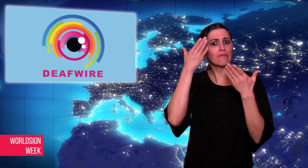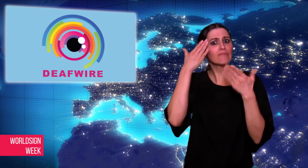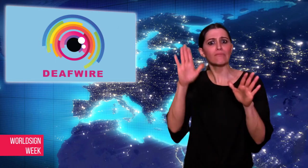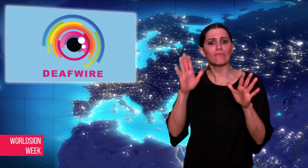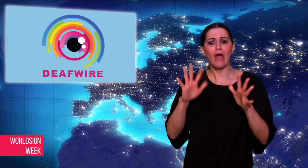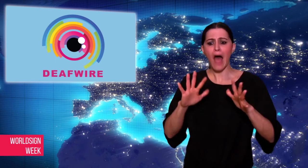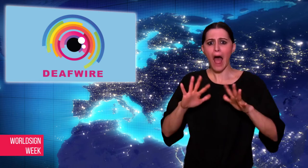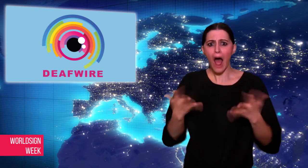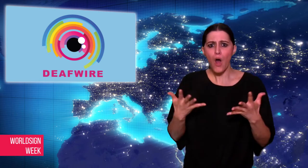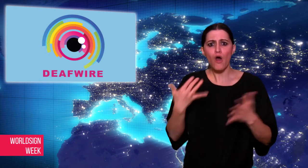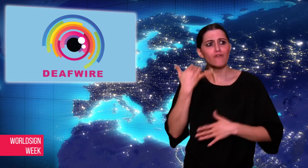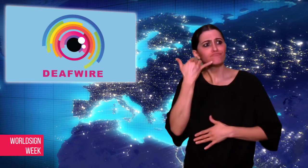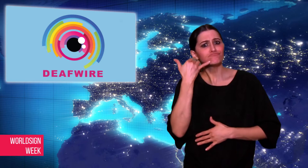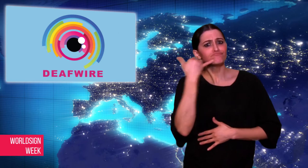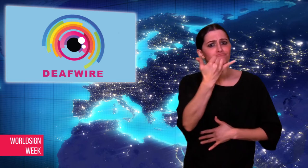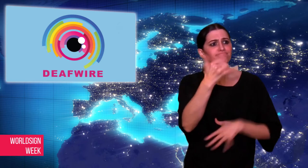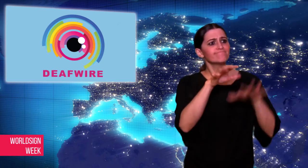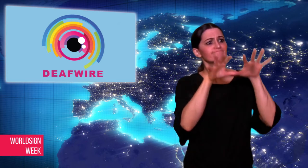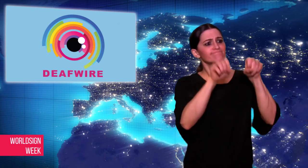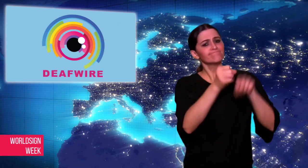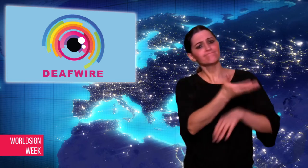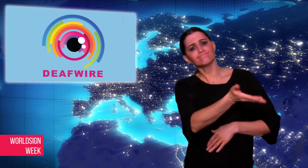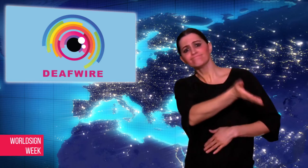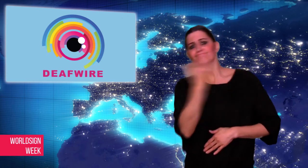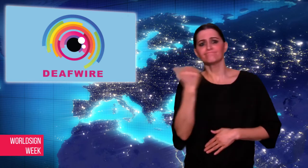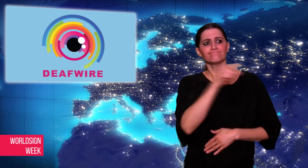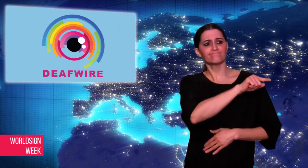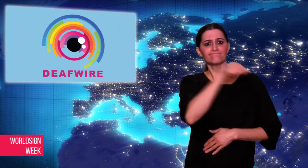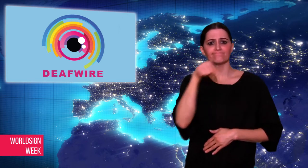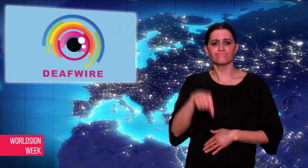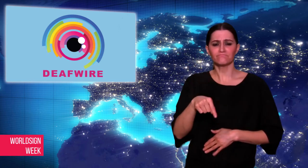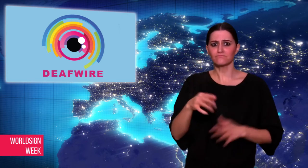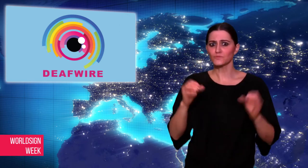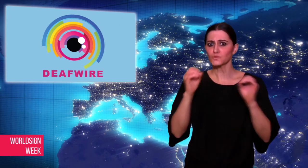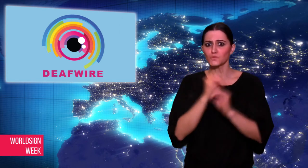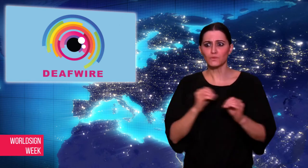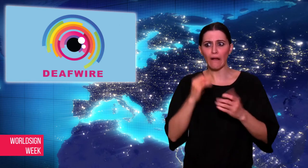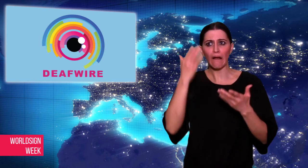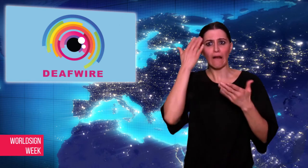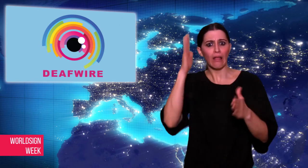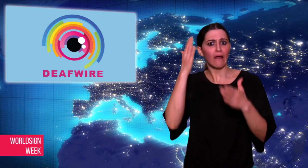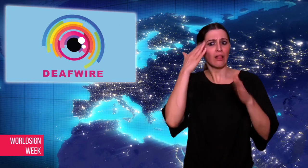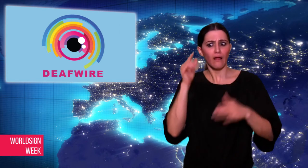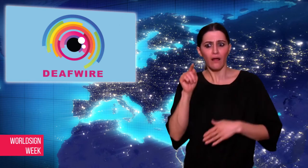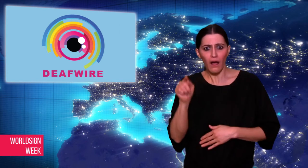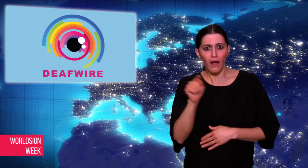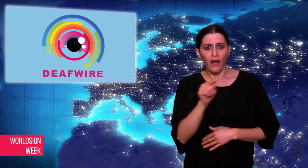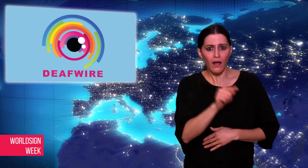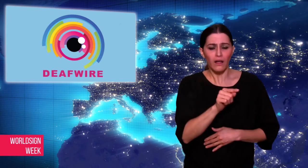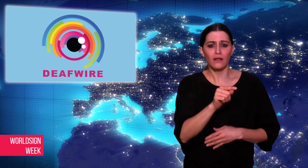Island Disability Law Center has